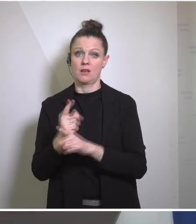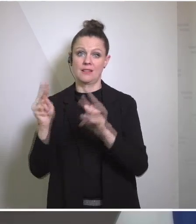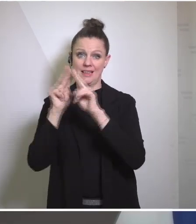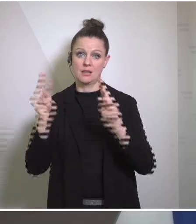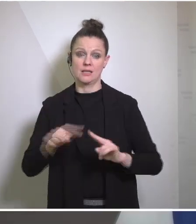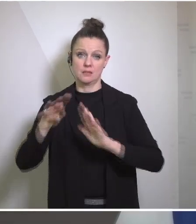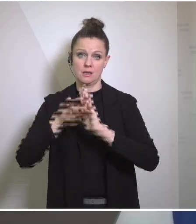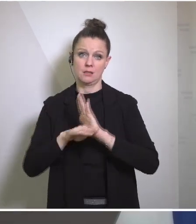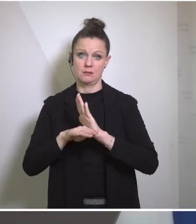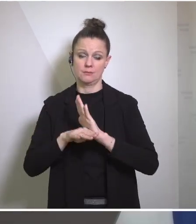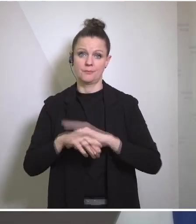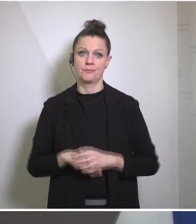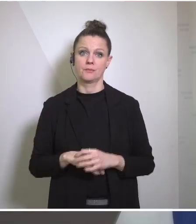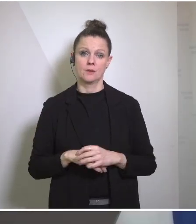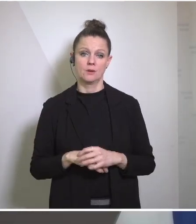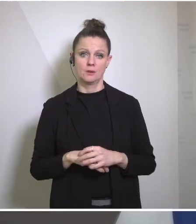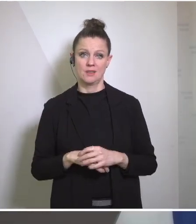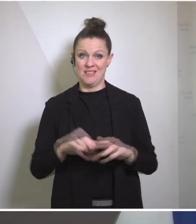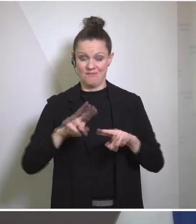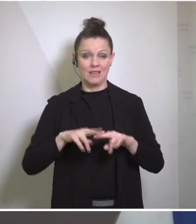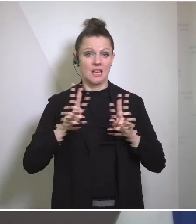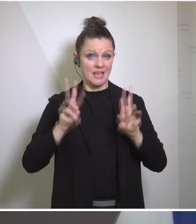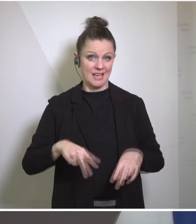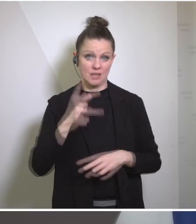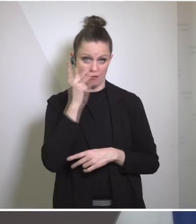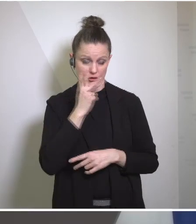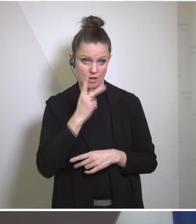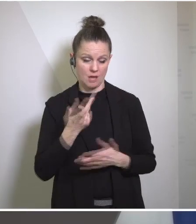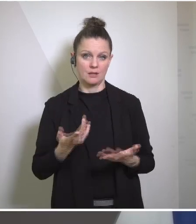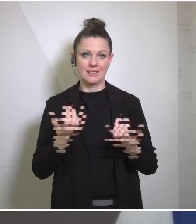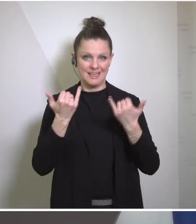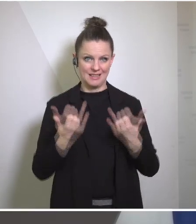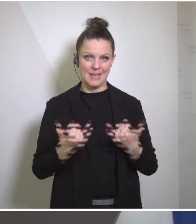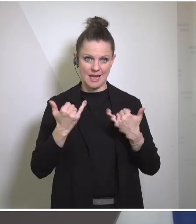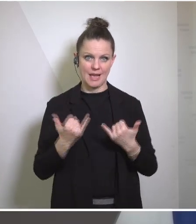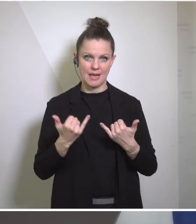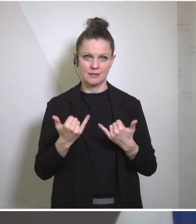or the plan, as far as I understand, doesn't mean yet that it will be executed immediately.